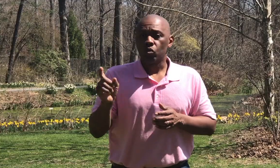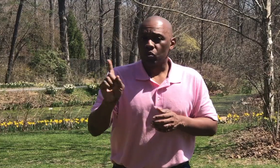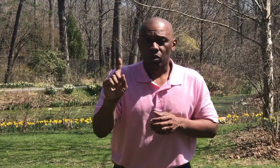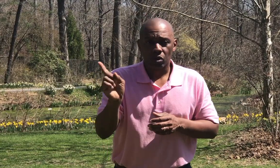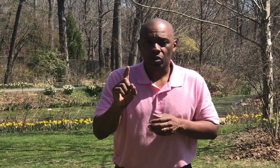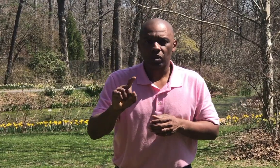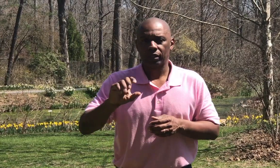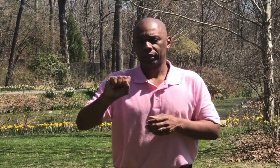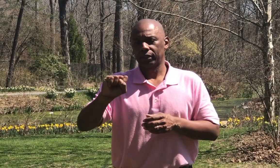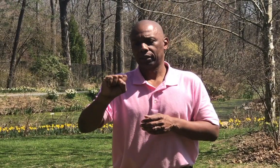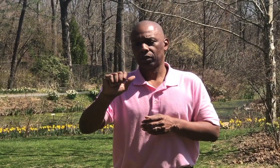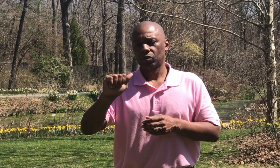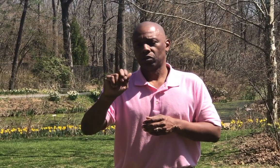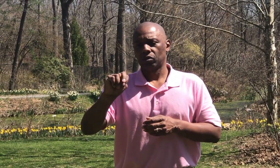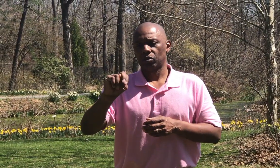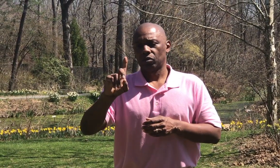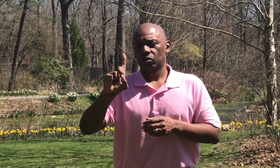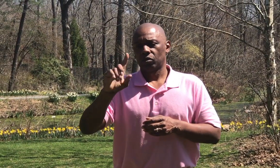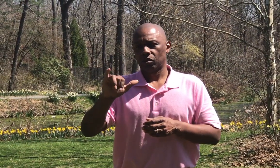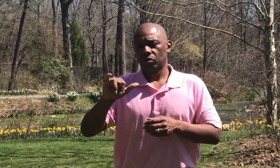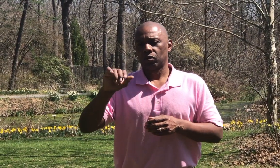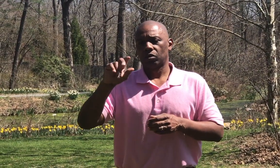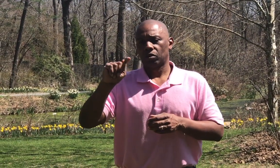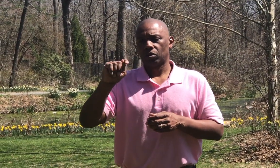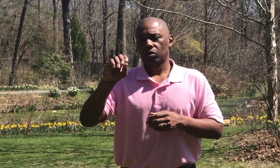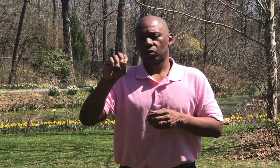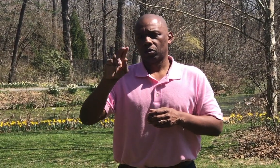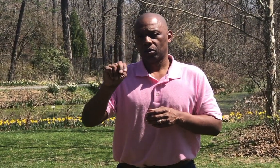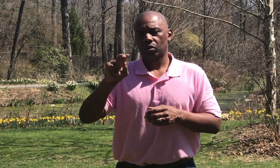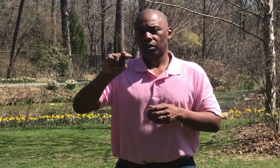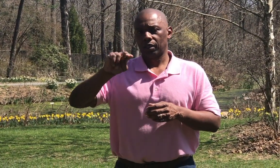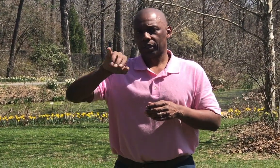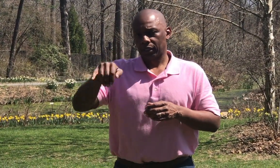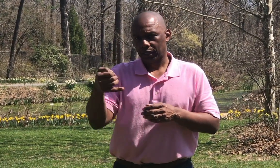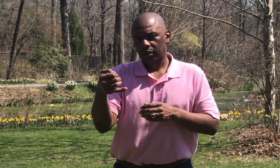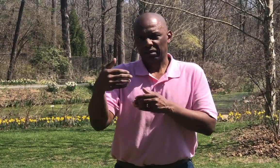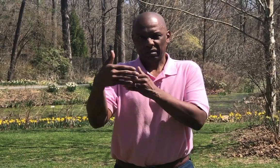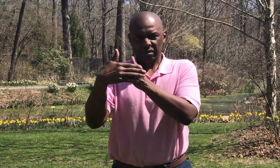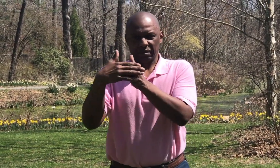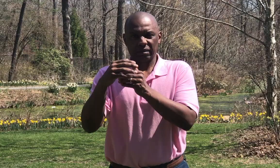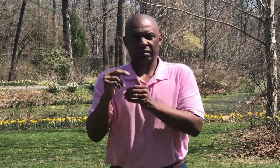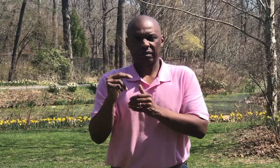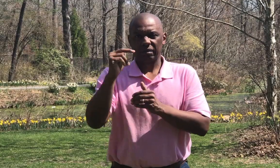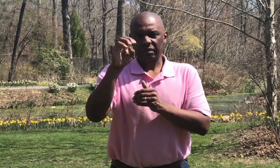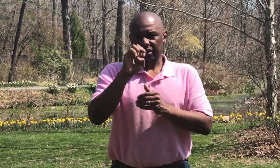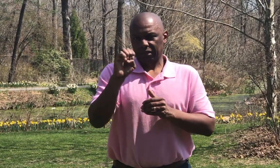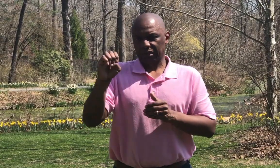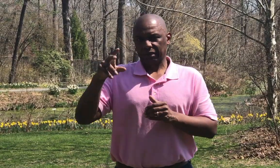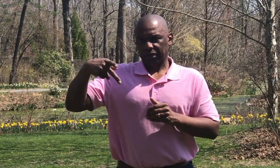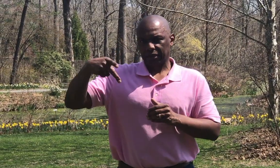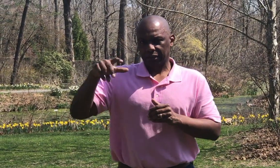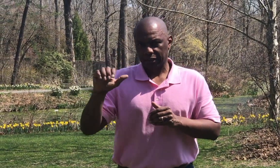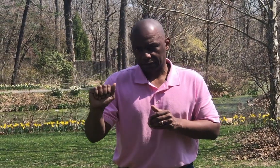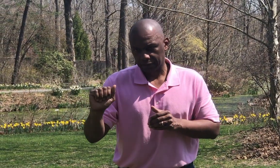Where is our camp located? YMCA Camp Linwood MacDonald is located in Sandyston, New Jersey on Lake Robert Rooke, in the foothills of Sussex County Mountains. We are approximately 158 miles from Pa, a two hour drive. It is close to the northeastern New jersey.